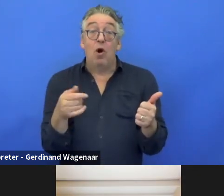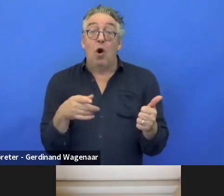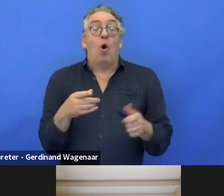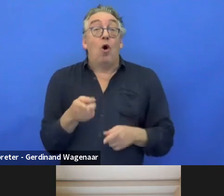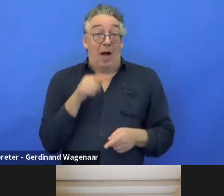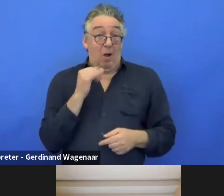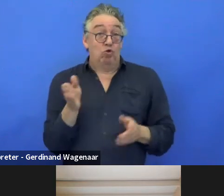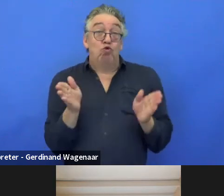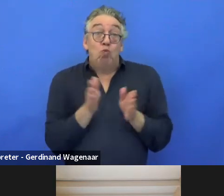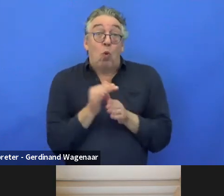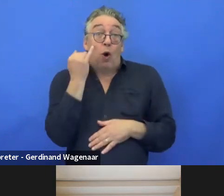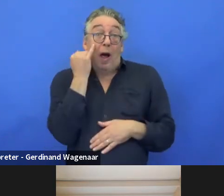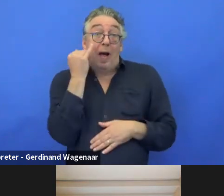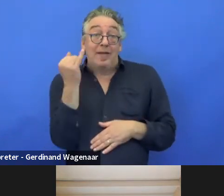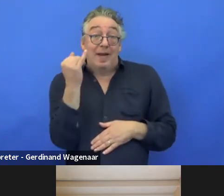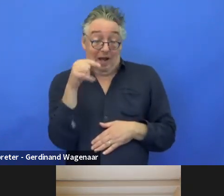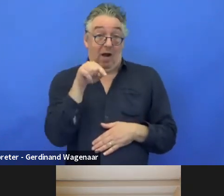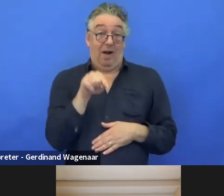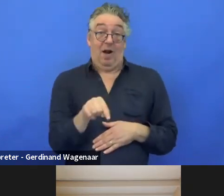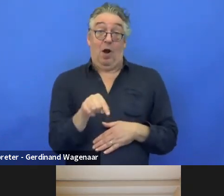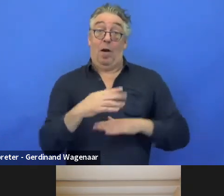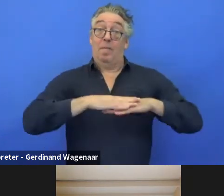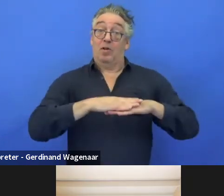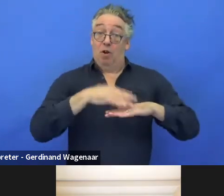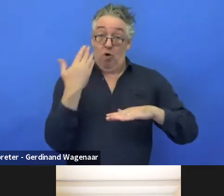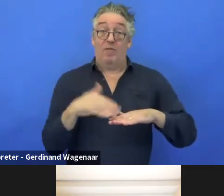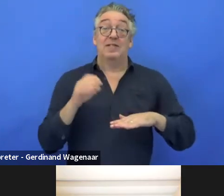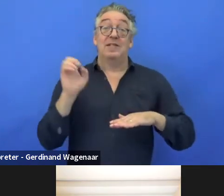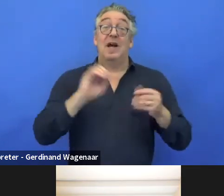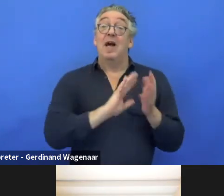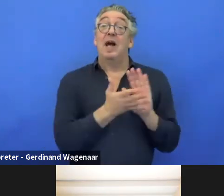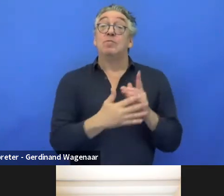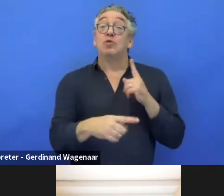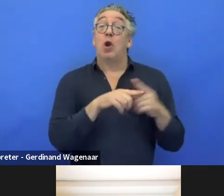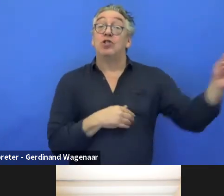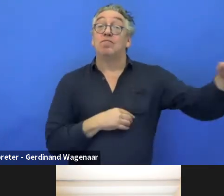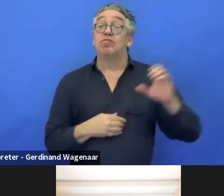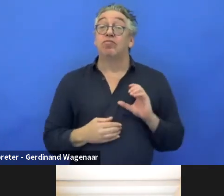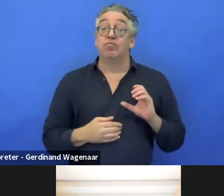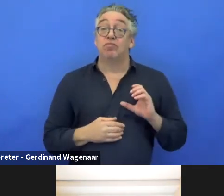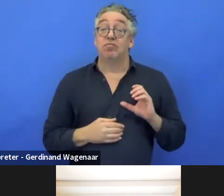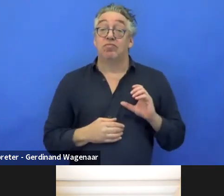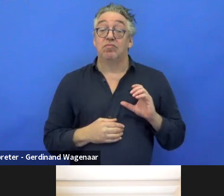because it has been funded by Erasmus+ programme, which you know the budget is low.